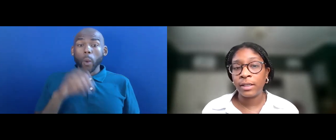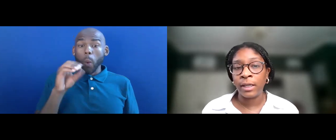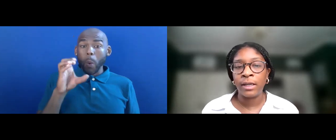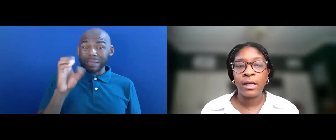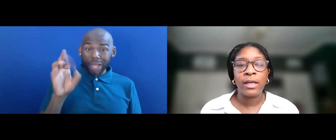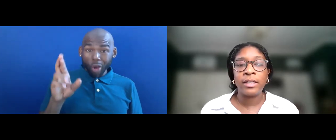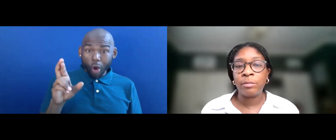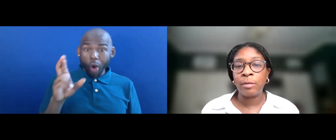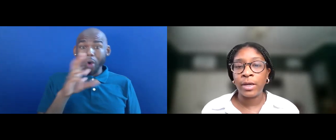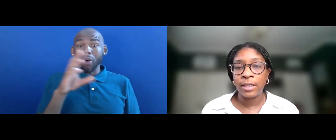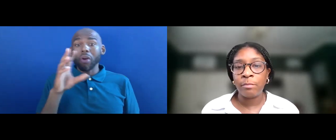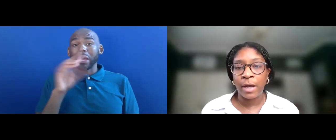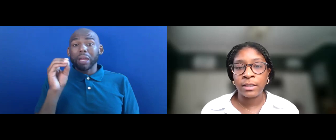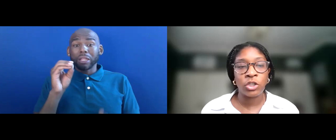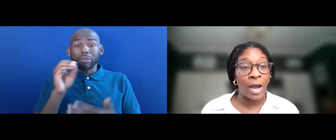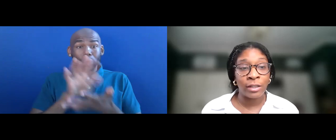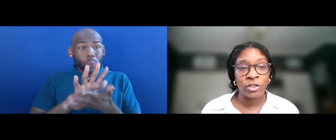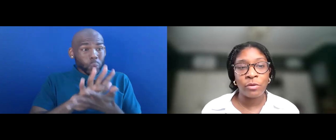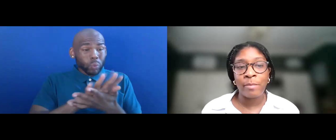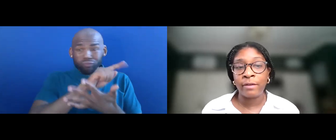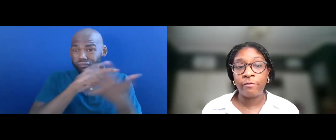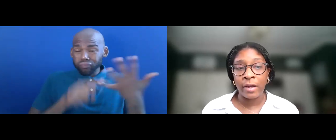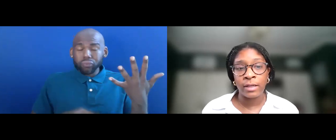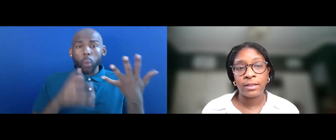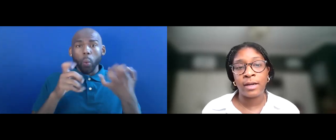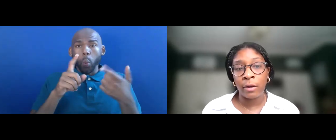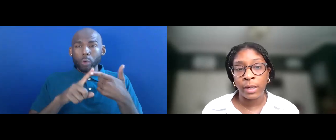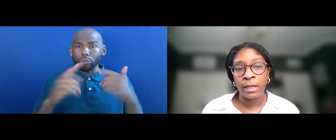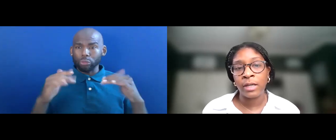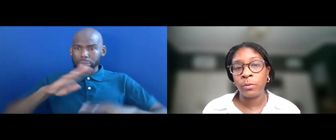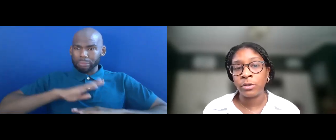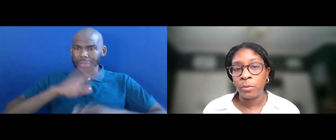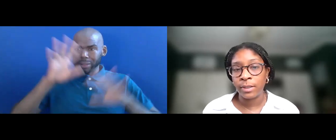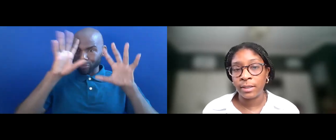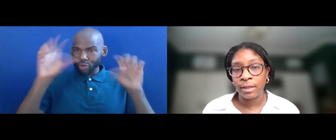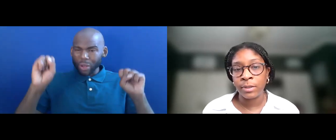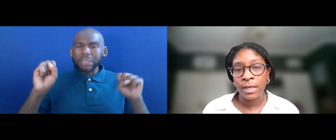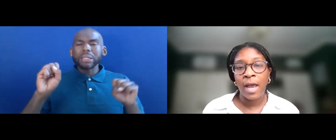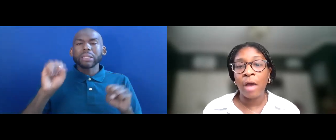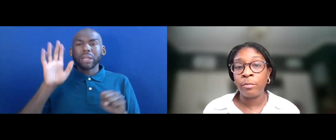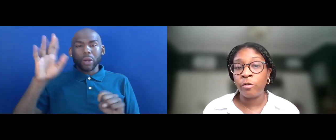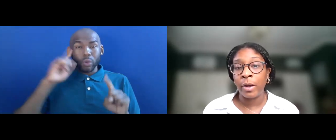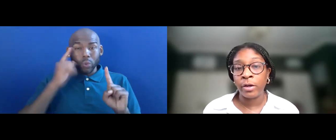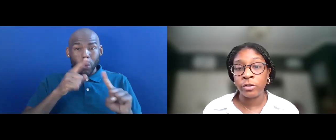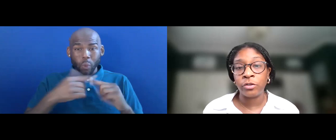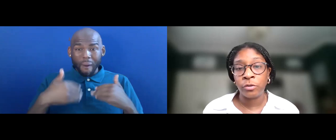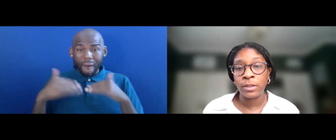SPECIFICALLY IS TO MEET PRESIDENT BIDEN'S CHALLENGE TO EMBED FAIRNESS AND EQUITY METH INTO OUR SCHOOL SYSTEMS AND REMOVE BARRIERS TO STUDENT